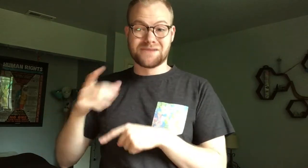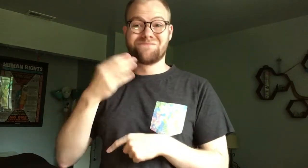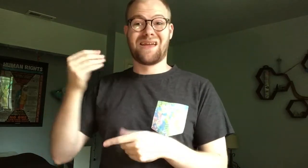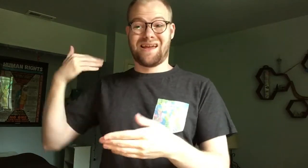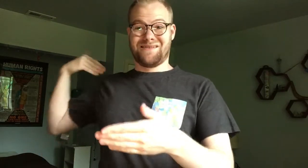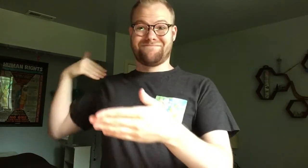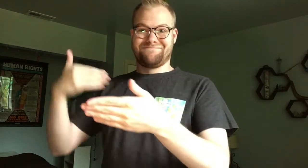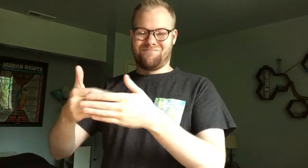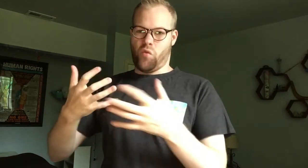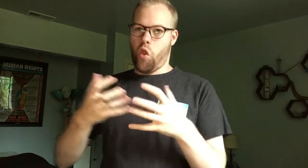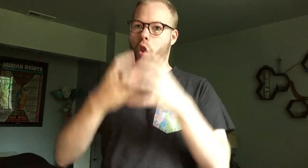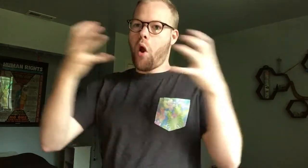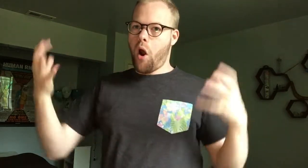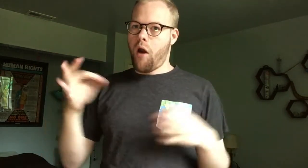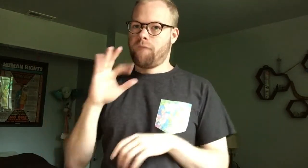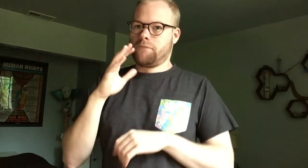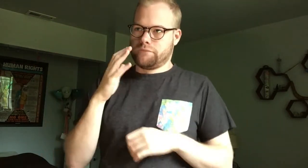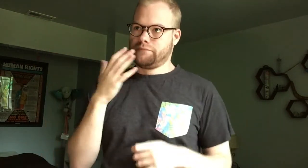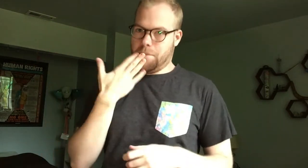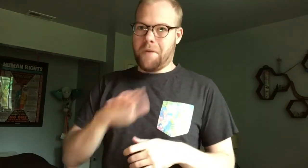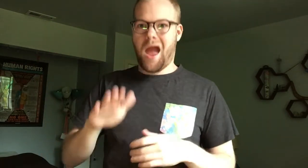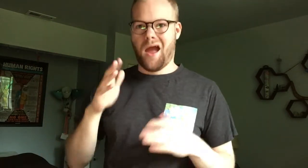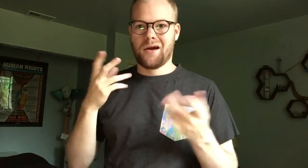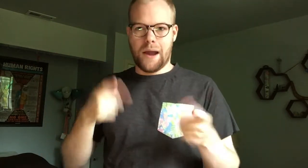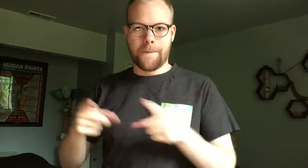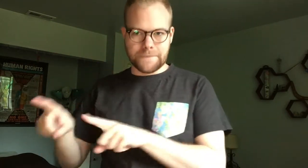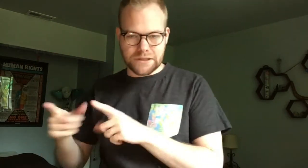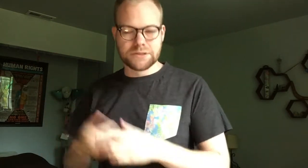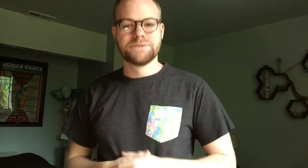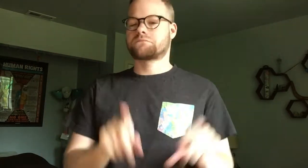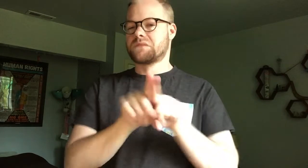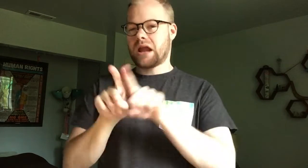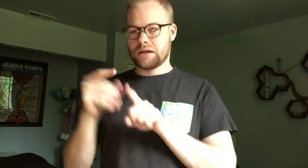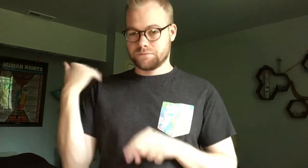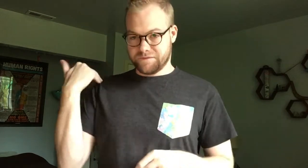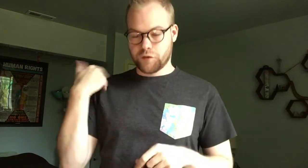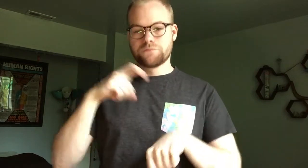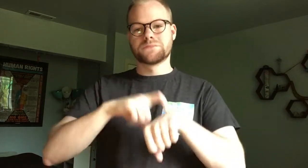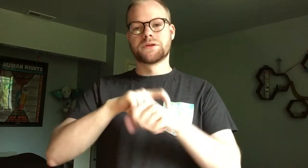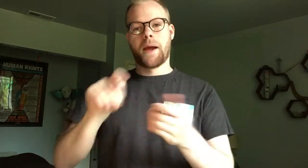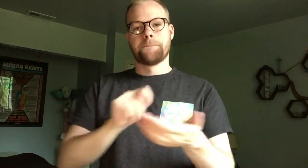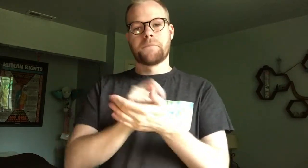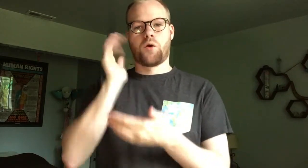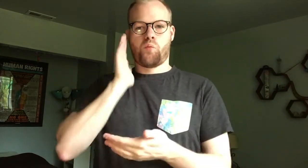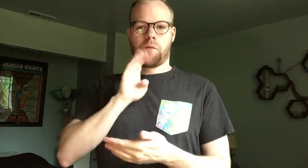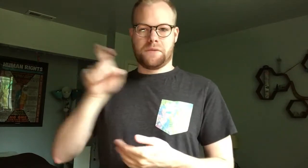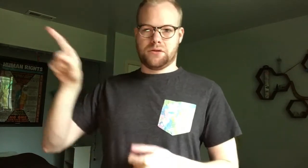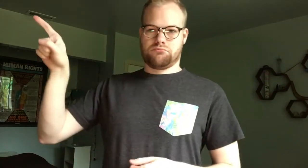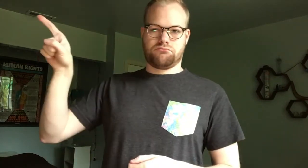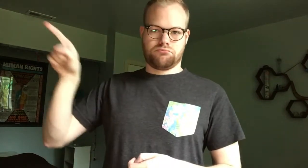and there’s quite a lot of “bad” happenings in that time period. As before, the time period will be in the corner.